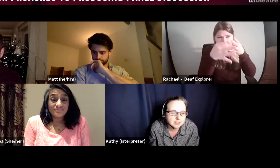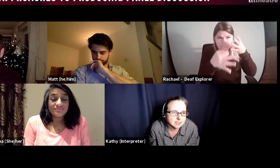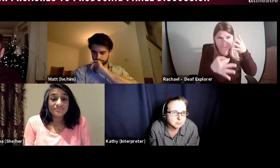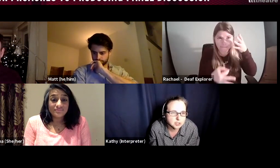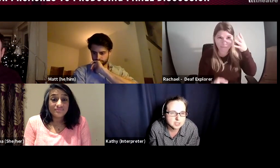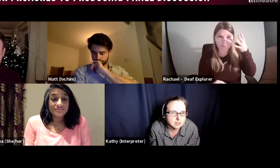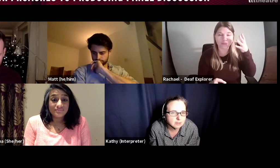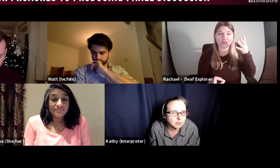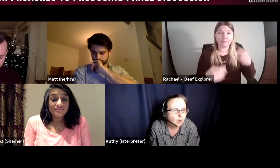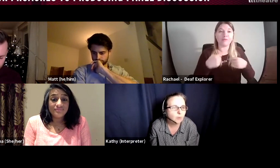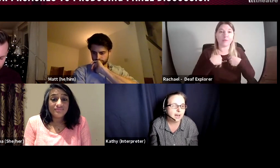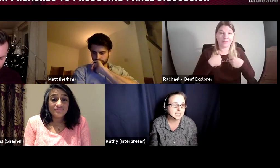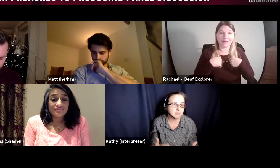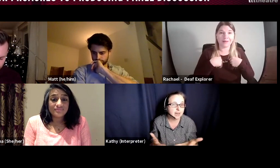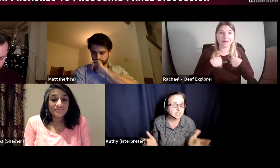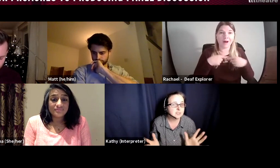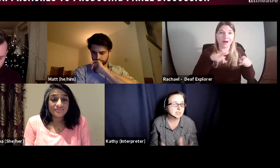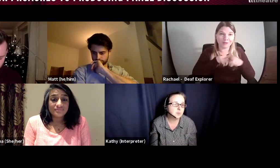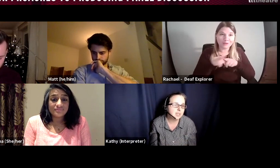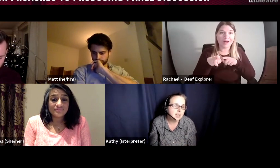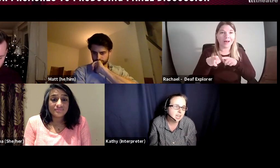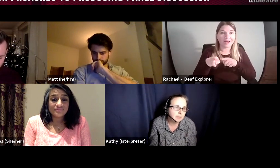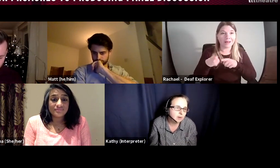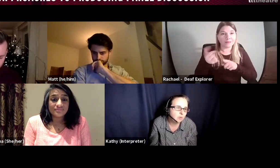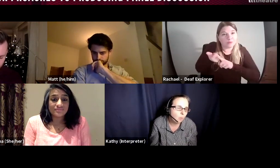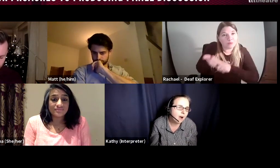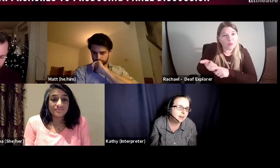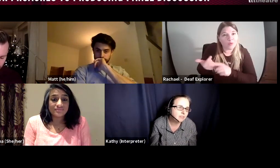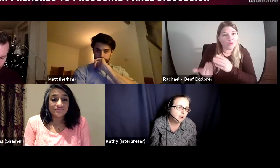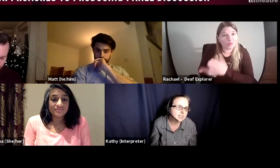the producing role has a range of skills within it, it can be a wide variety